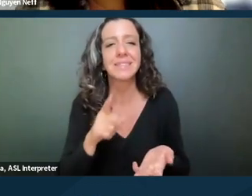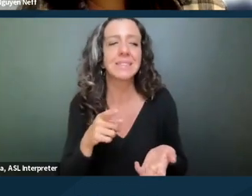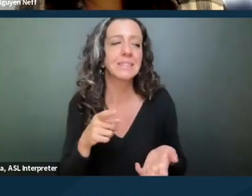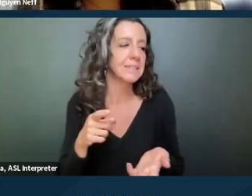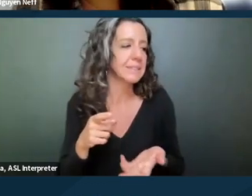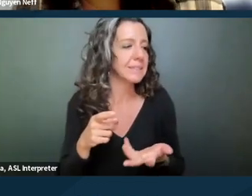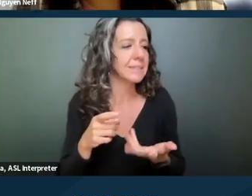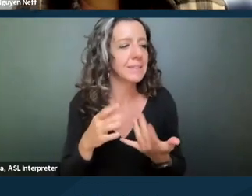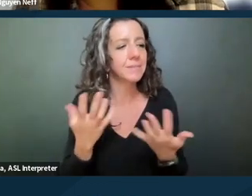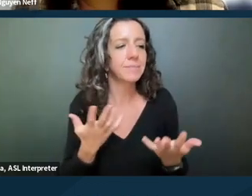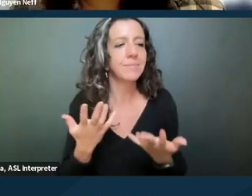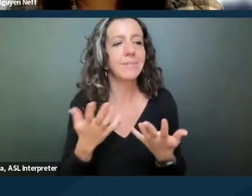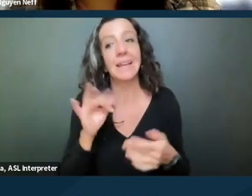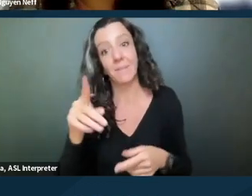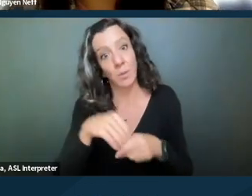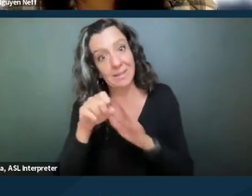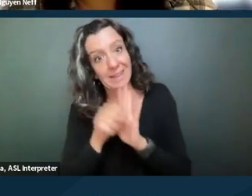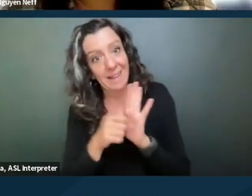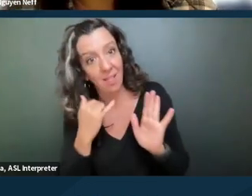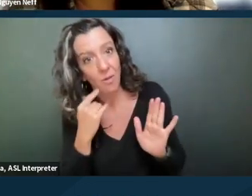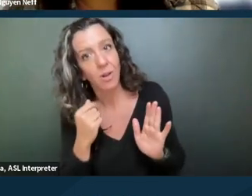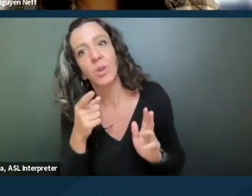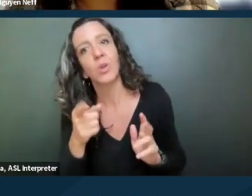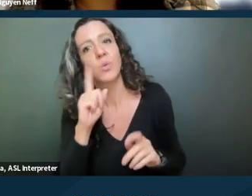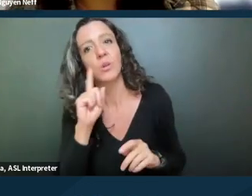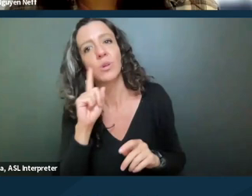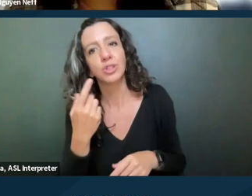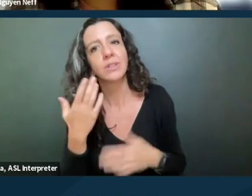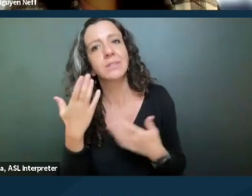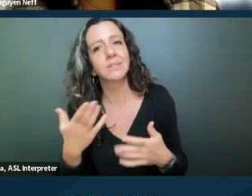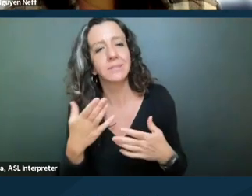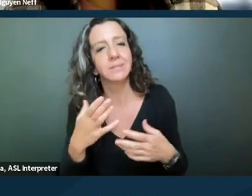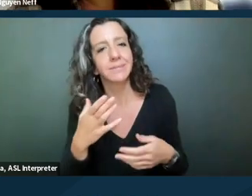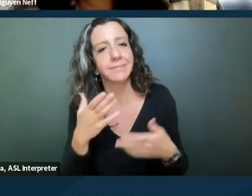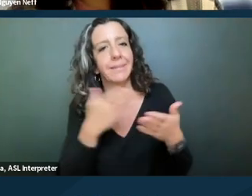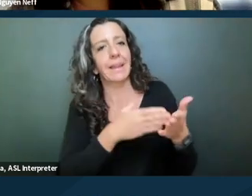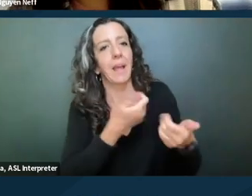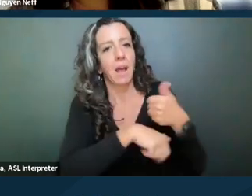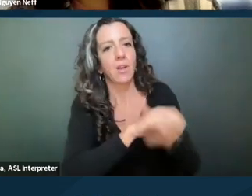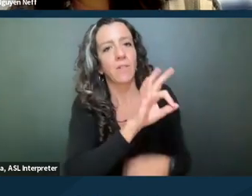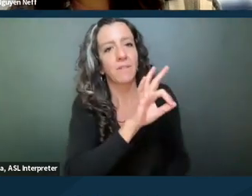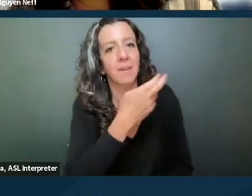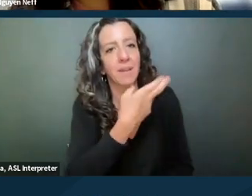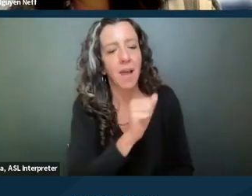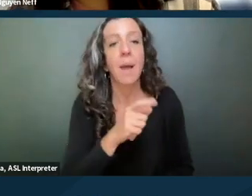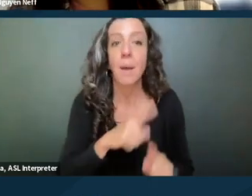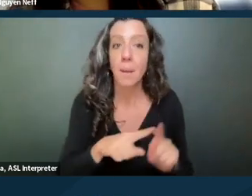presumably if you're in California you would just litigate it under FEHA but it is encouraged under the Fair Housing Act,